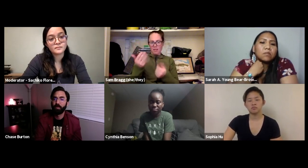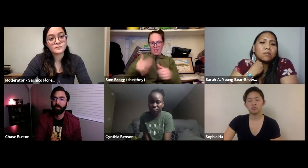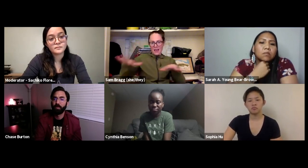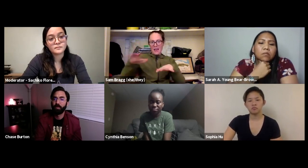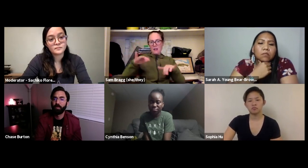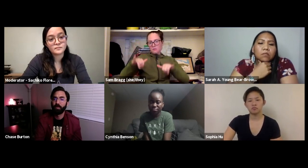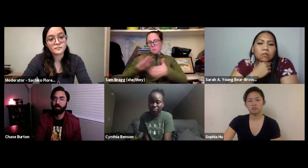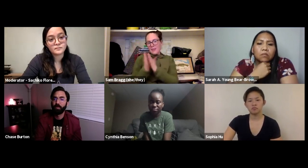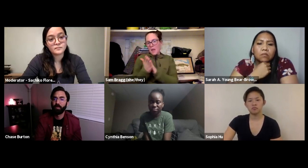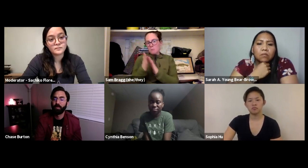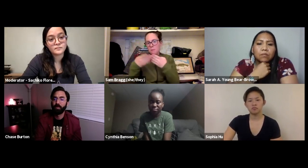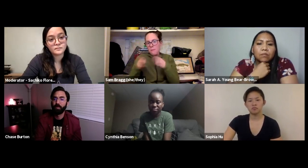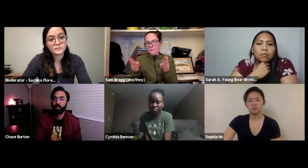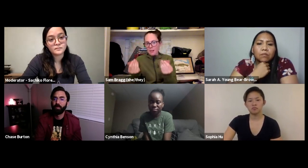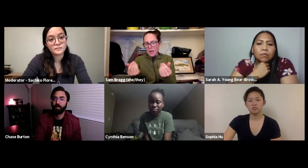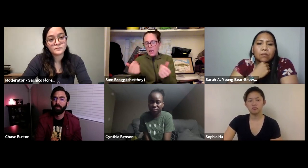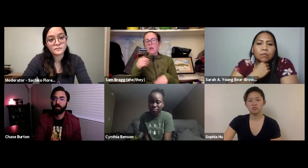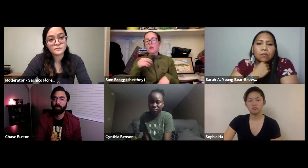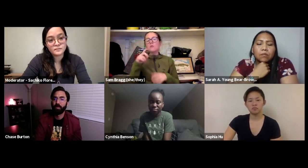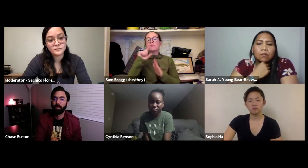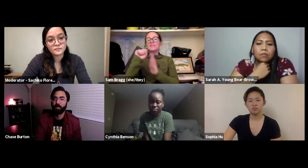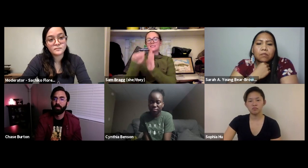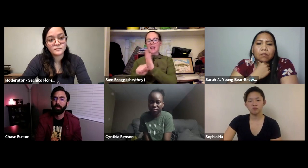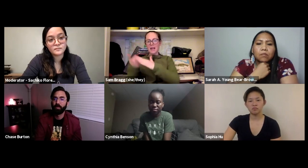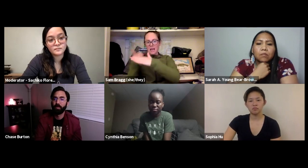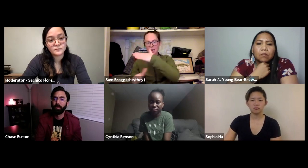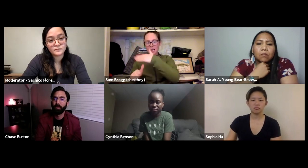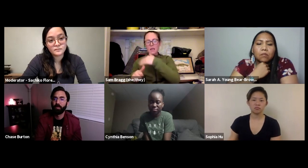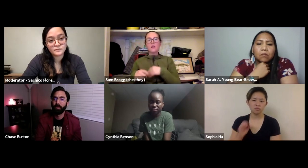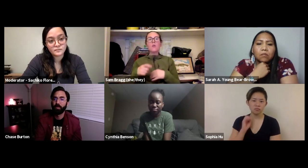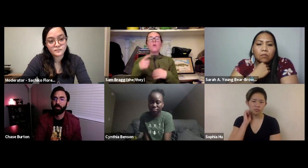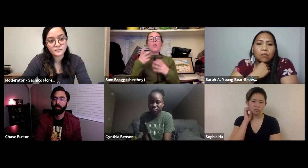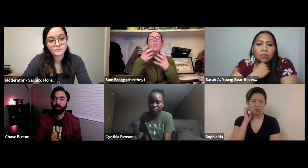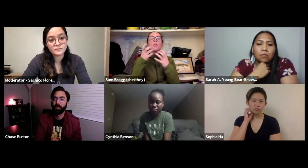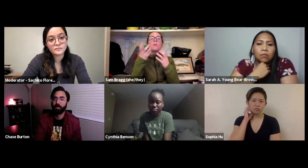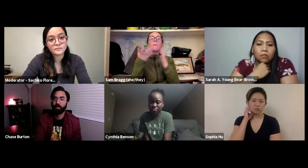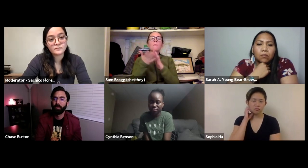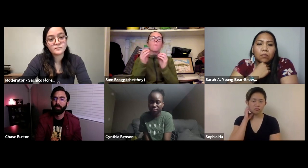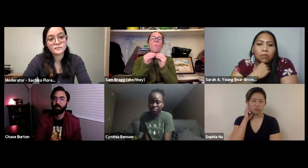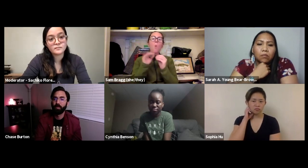they want the lands that are public lands currently to stay public lands and for it,